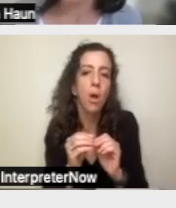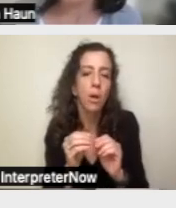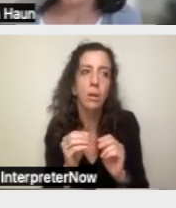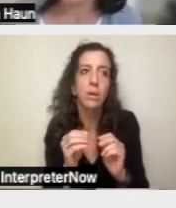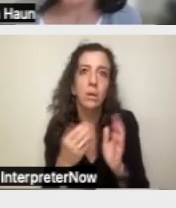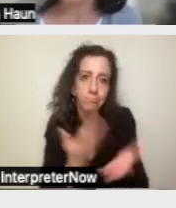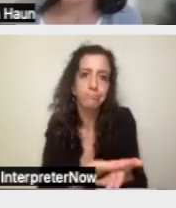If that makes sense.